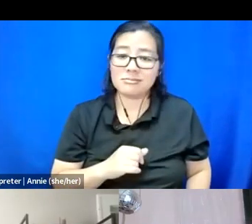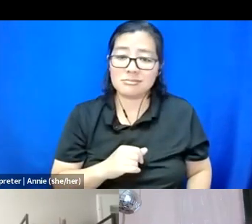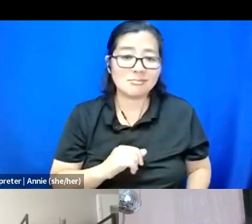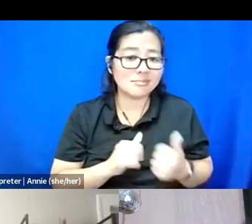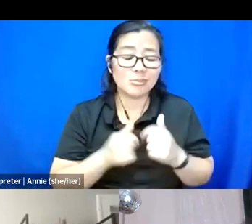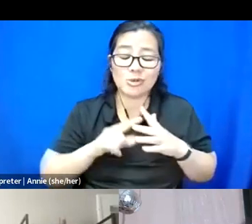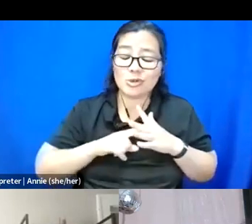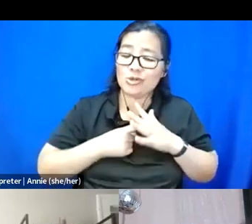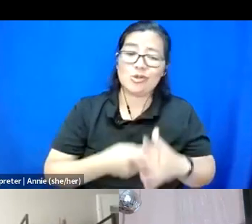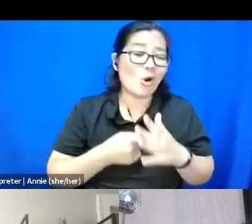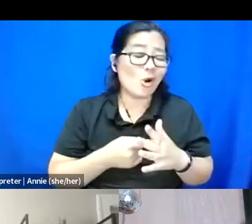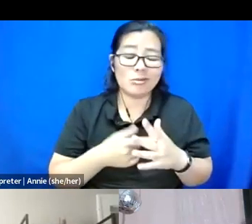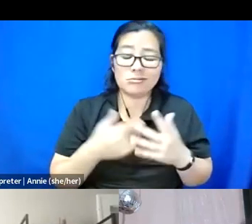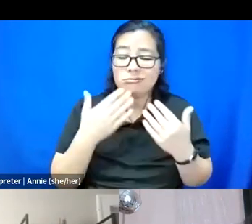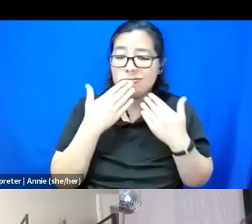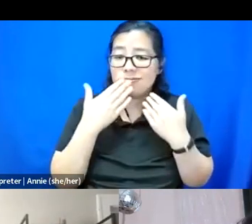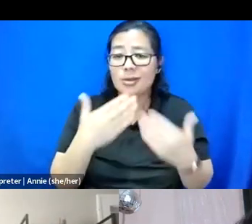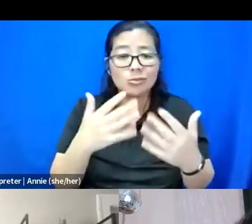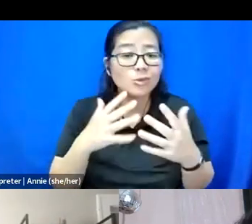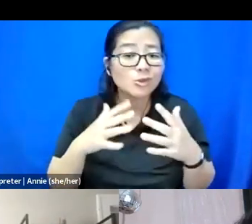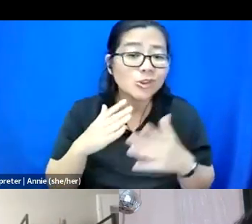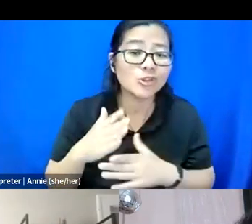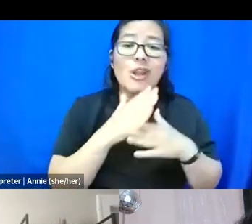Thank you so much for sharing all your magic.